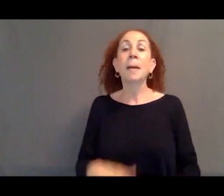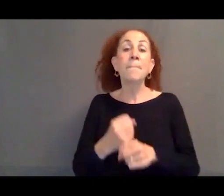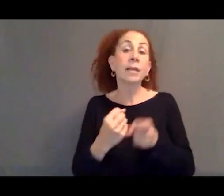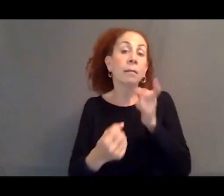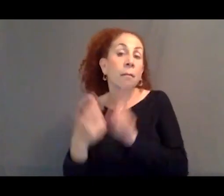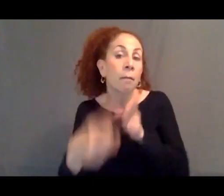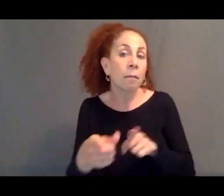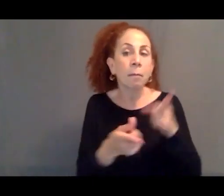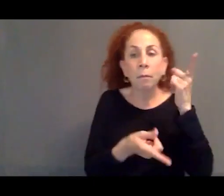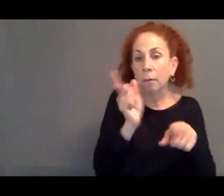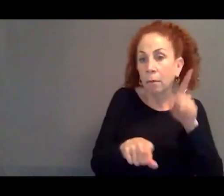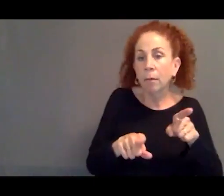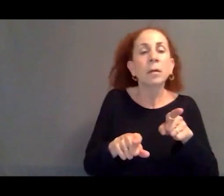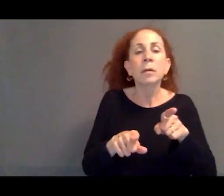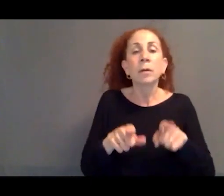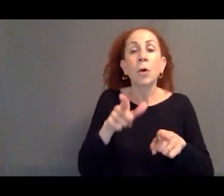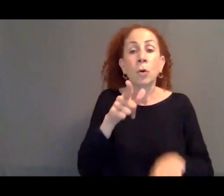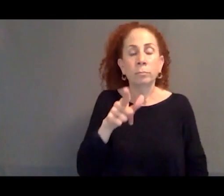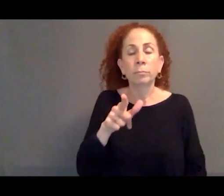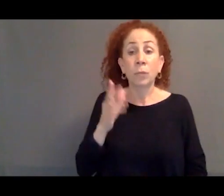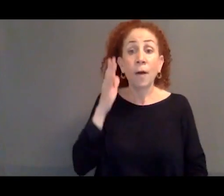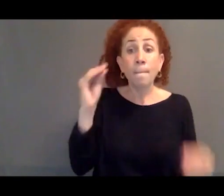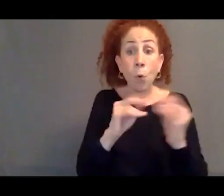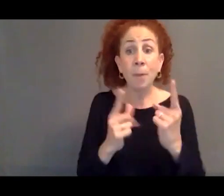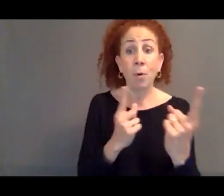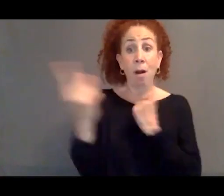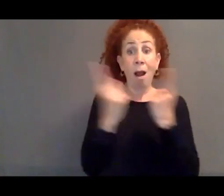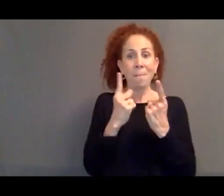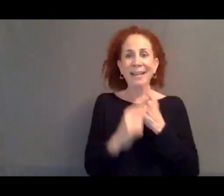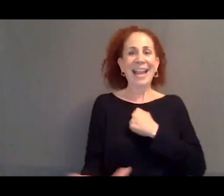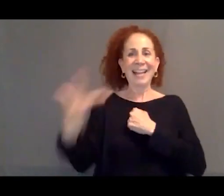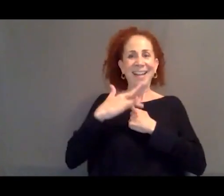to block future asylum seekers from reaching Europe.